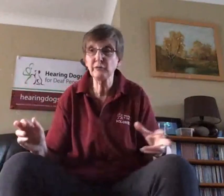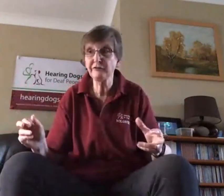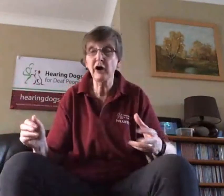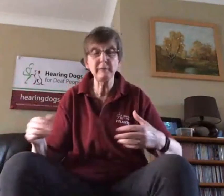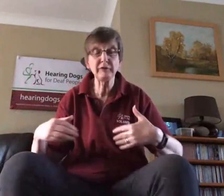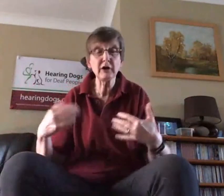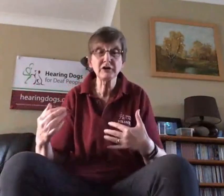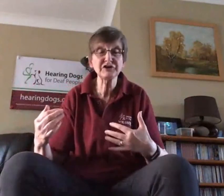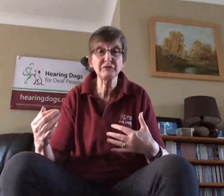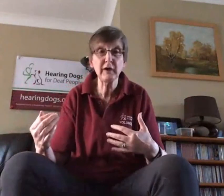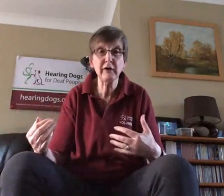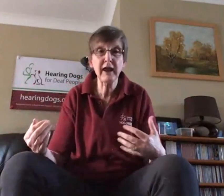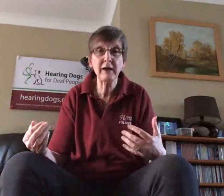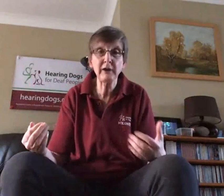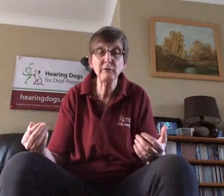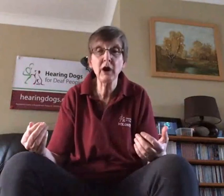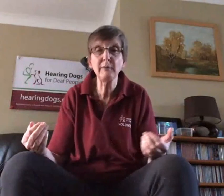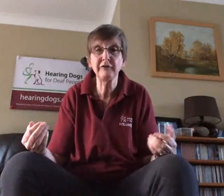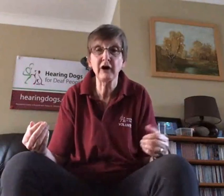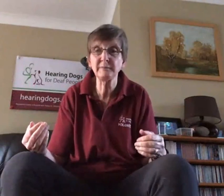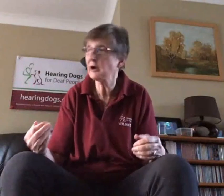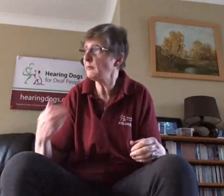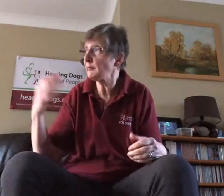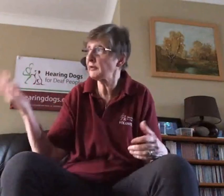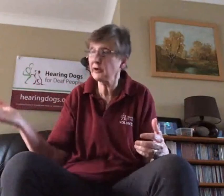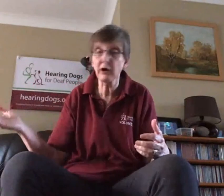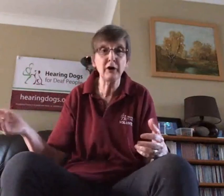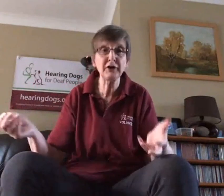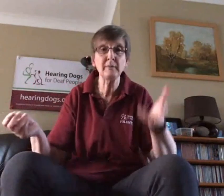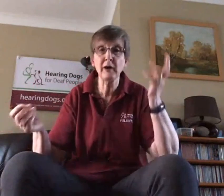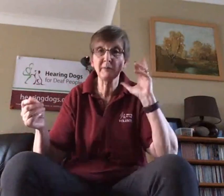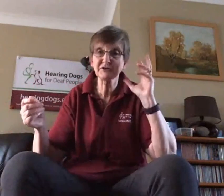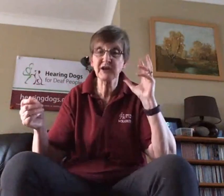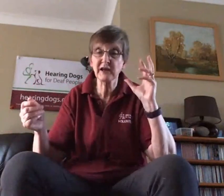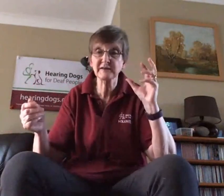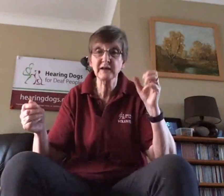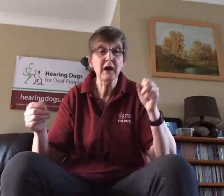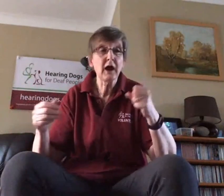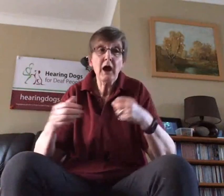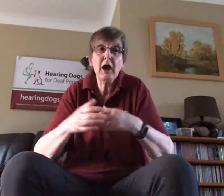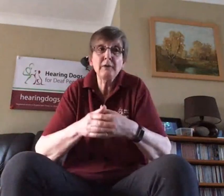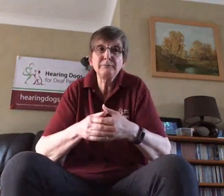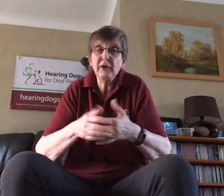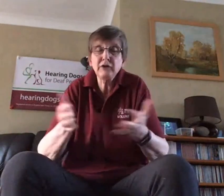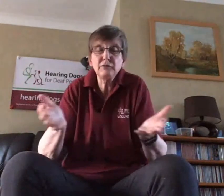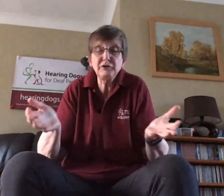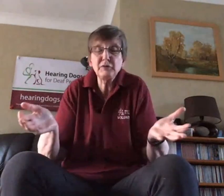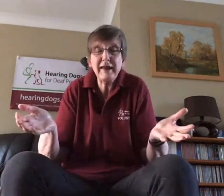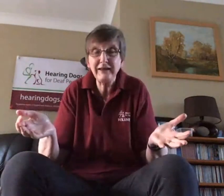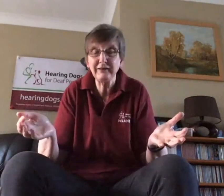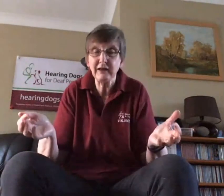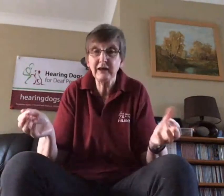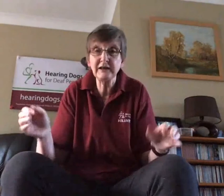find me regardless of where I am, he will come and find me. I might be in the garden, I might be upstairs, I could be doing anything and he's got to